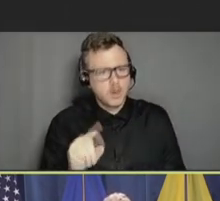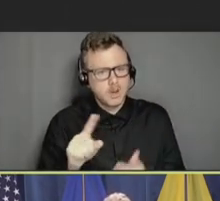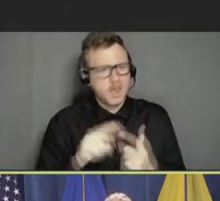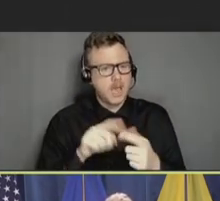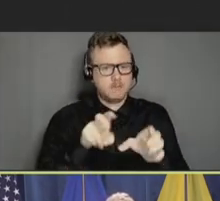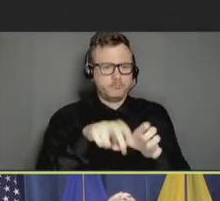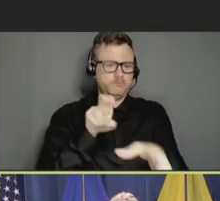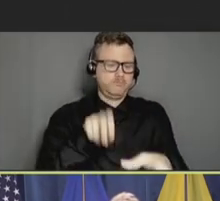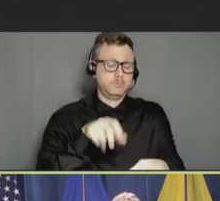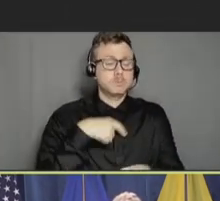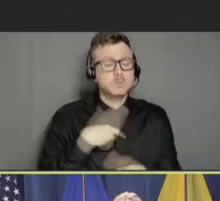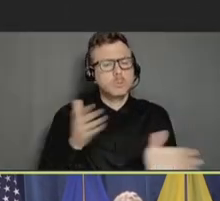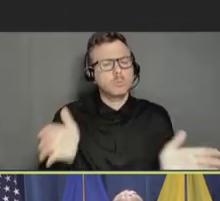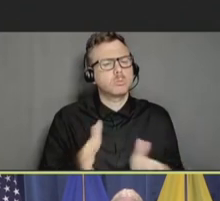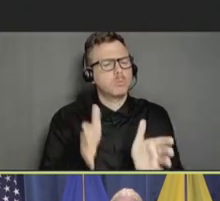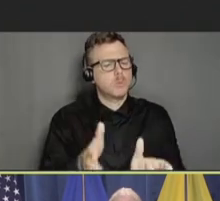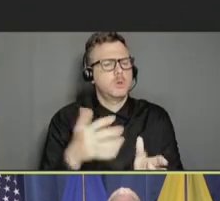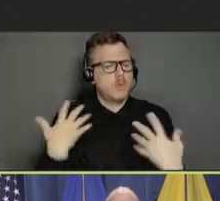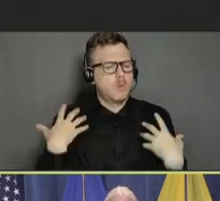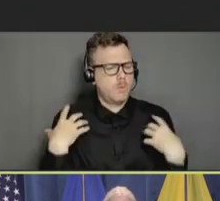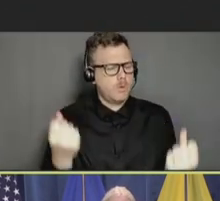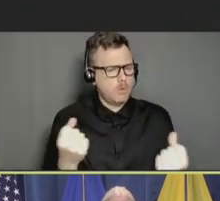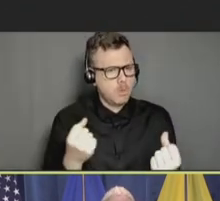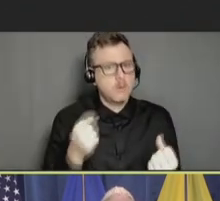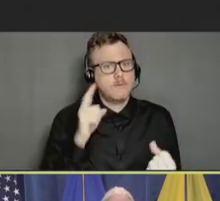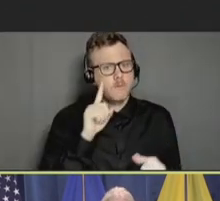Promoting the health and wellbeing of our nation's health workers and public health